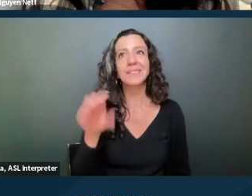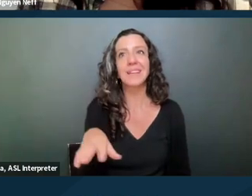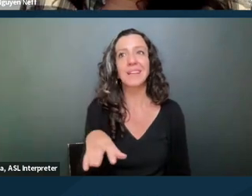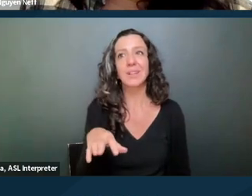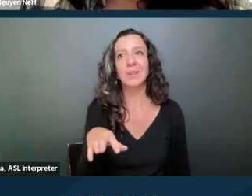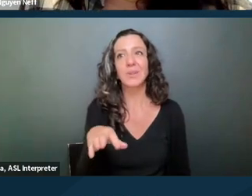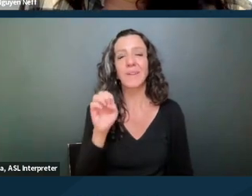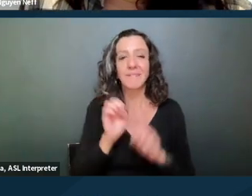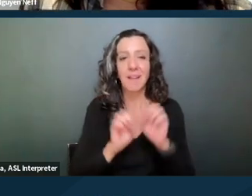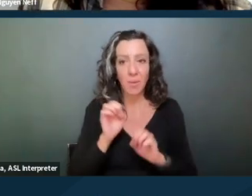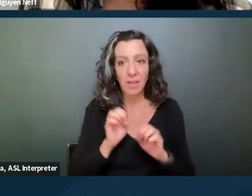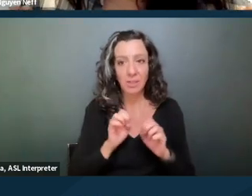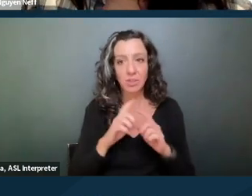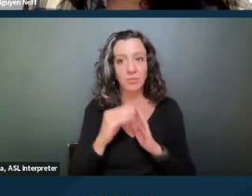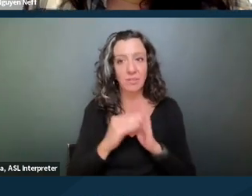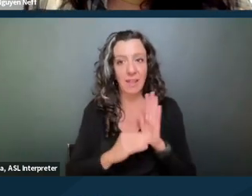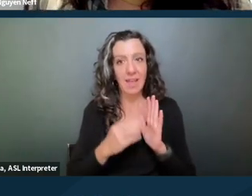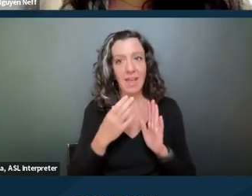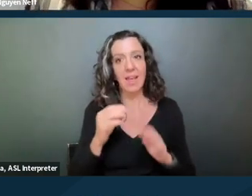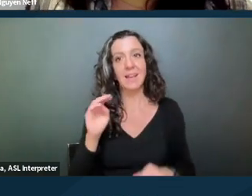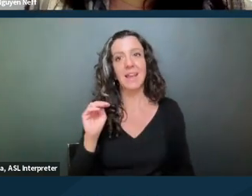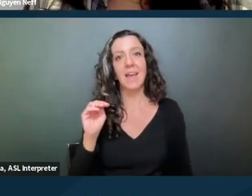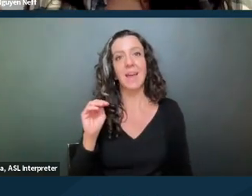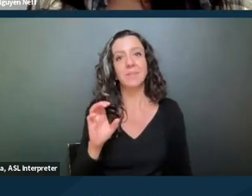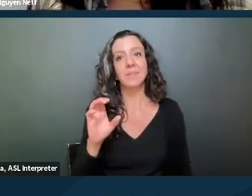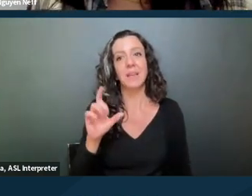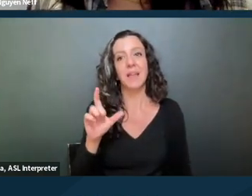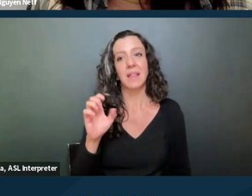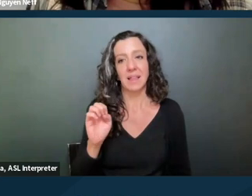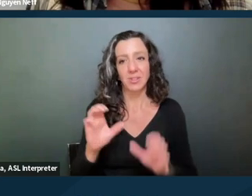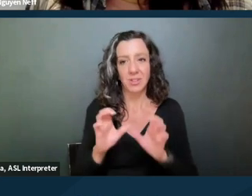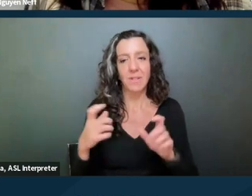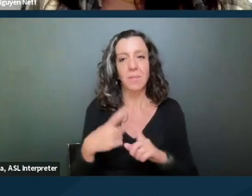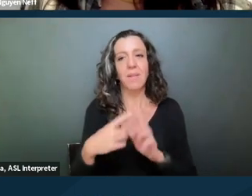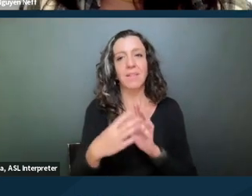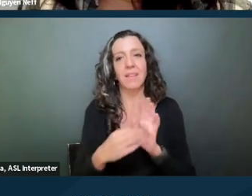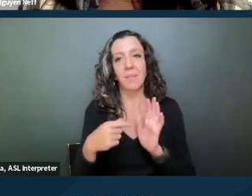evaluations to fill out and then your MCLE certificates as well as a copy of this PowerPoint